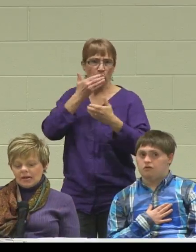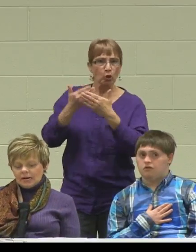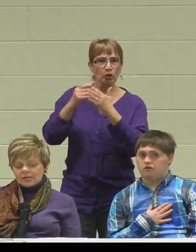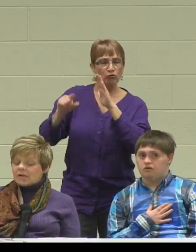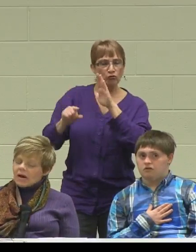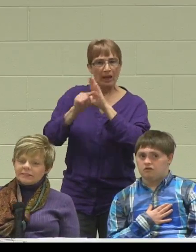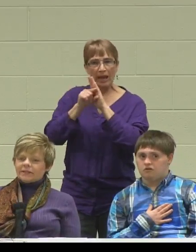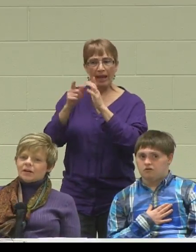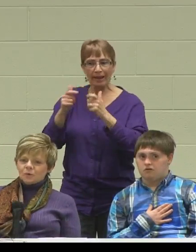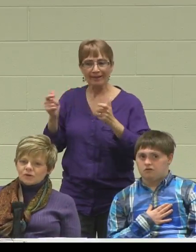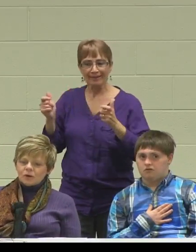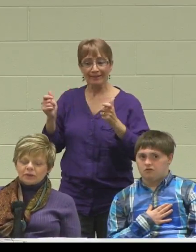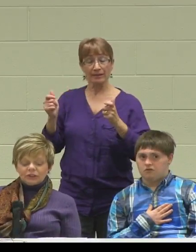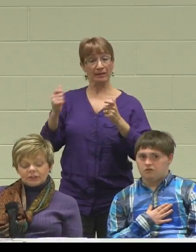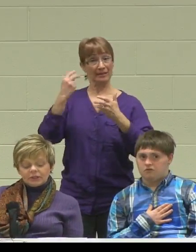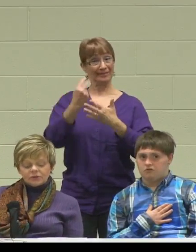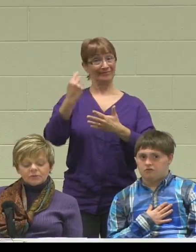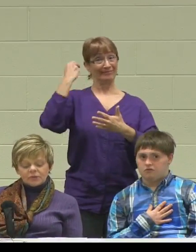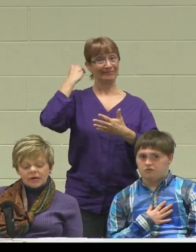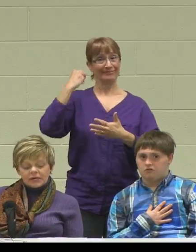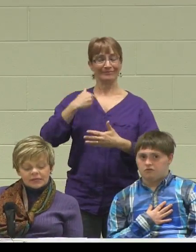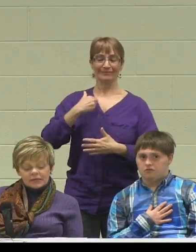In hindsight I wish I would have sent her with the idea